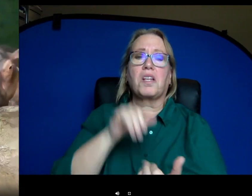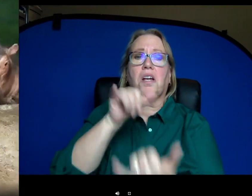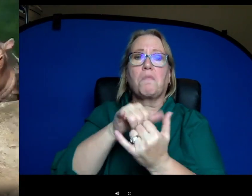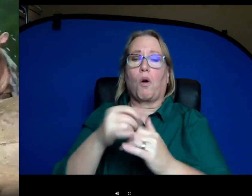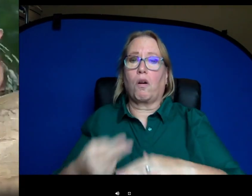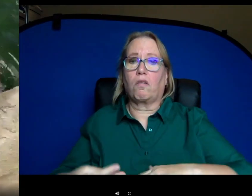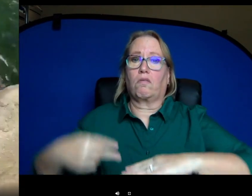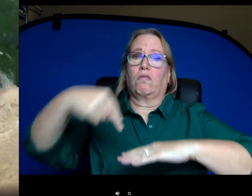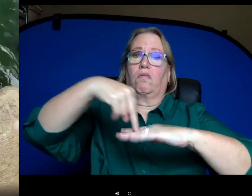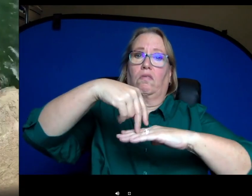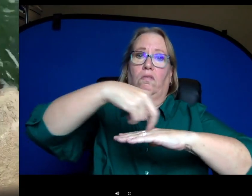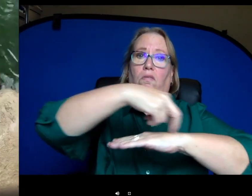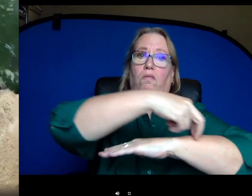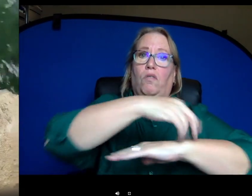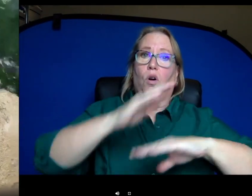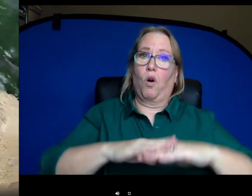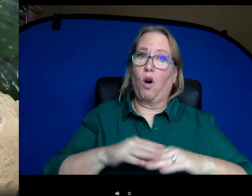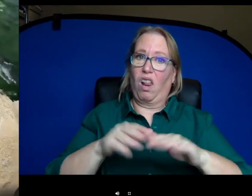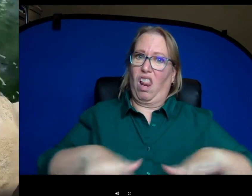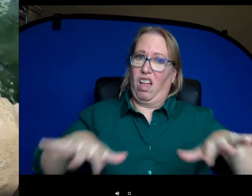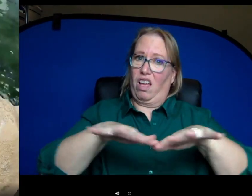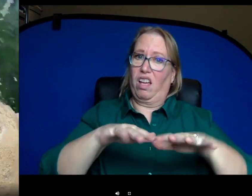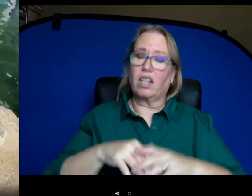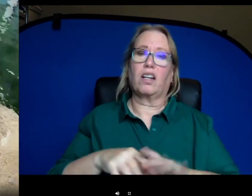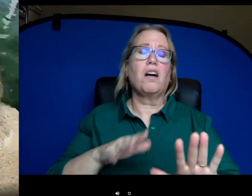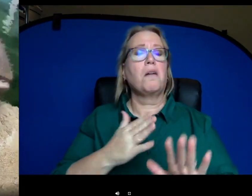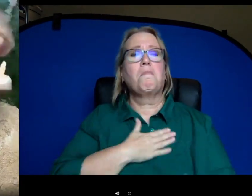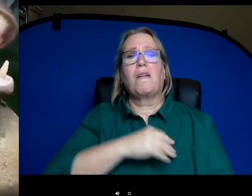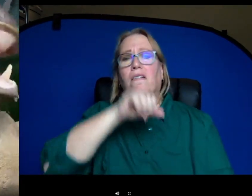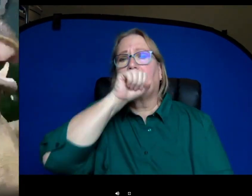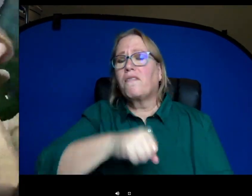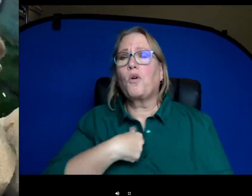on land it's my thing favorite to watch them run. They can run up to 18